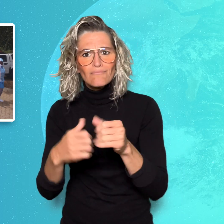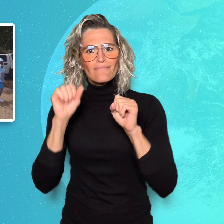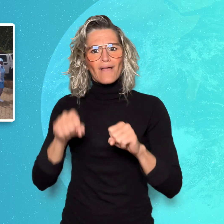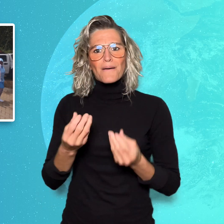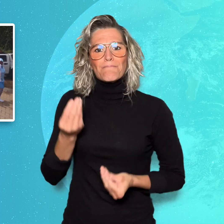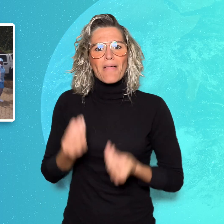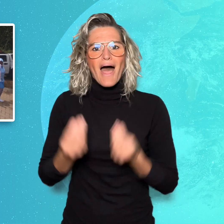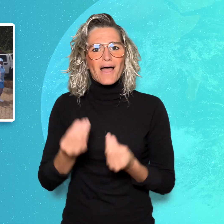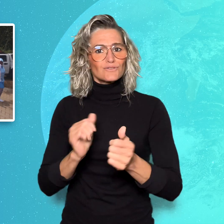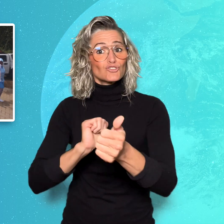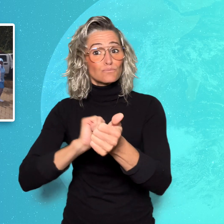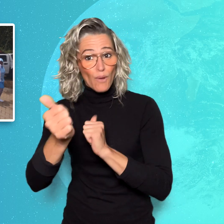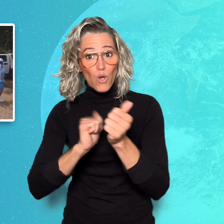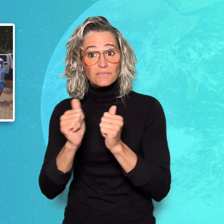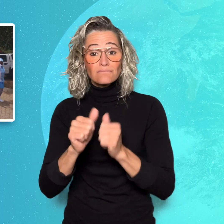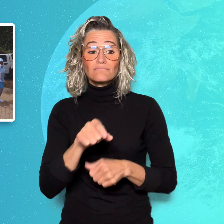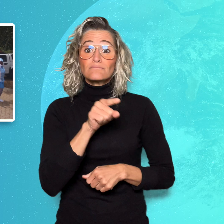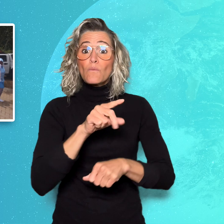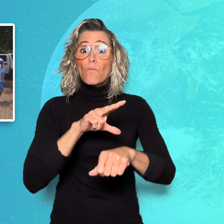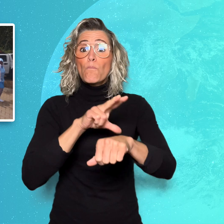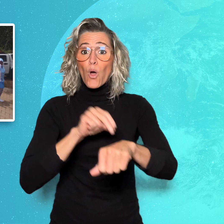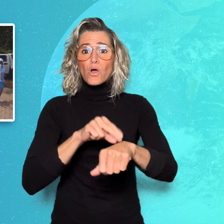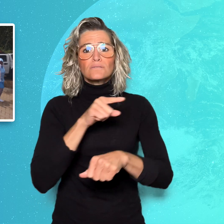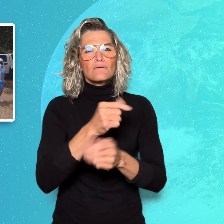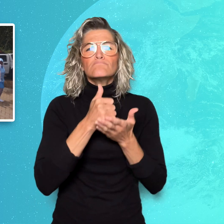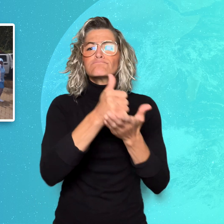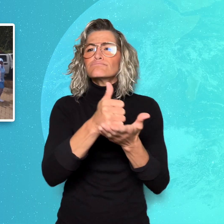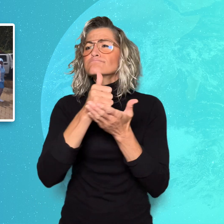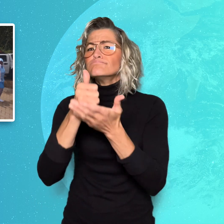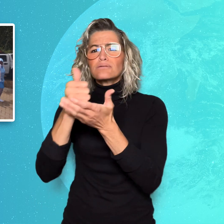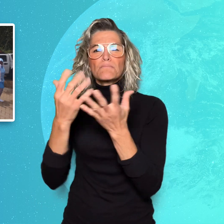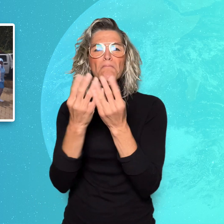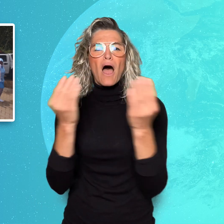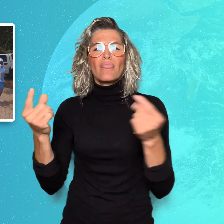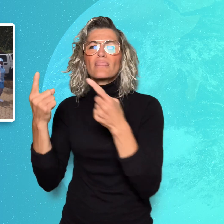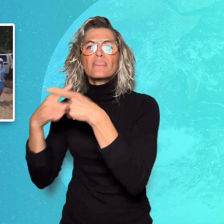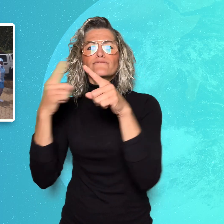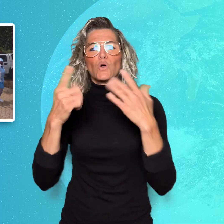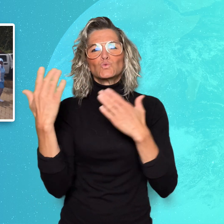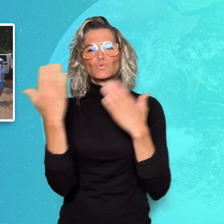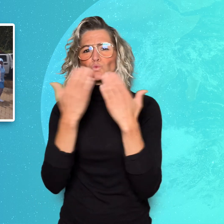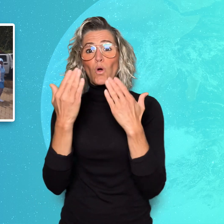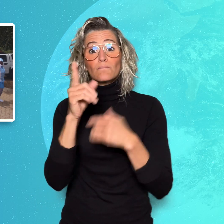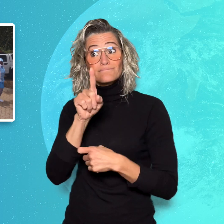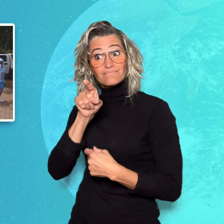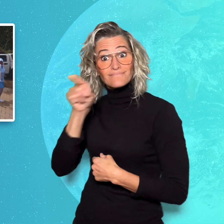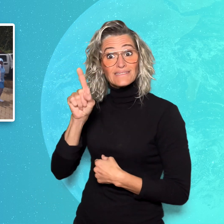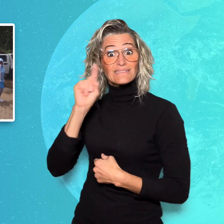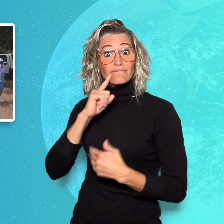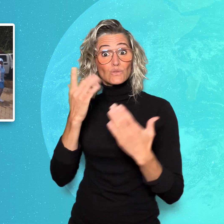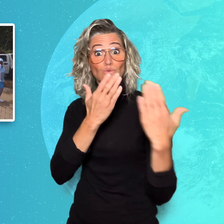This Deaf school is the 11th school helped by the police